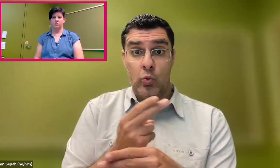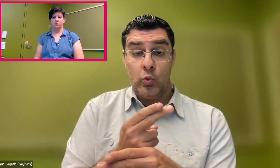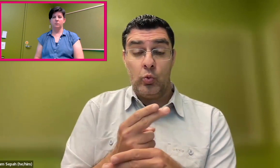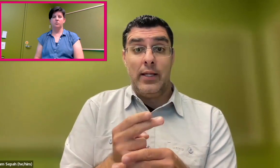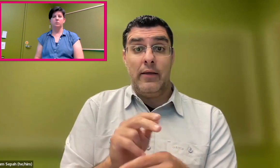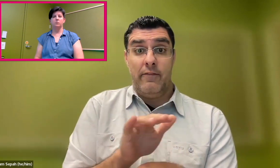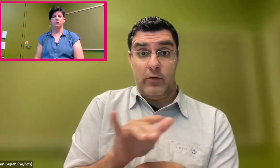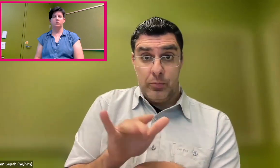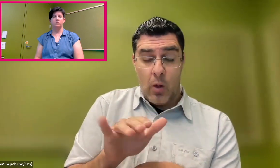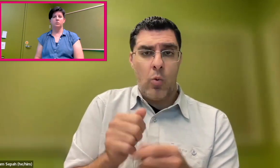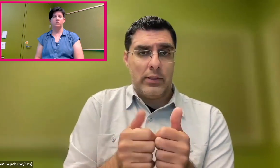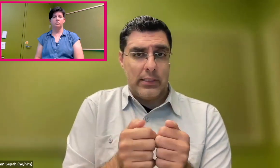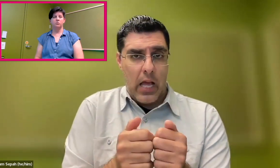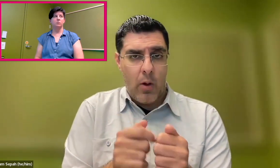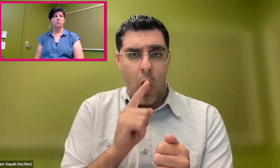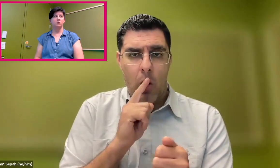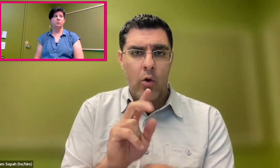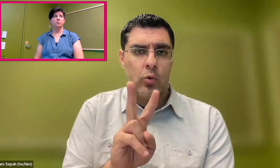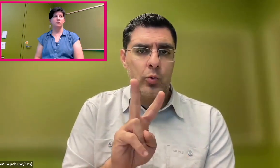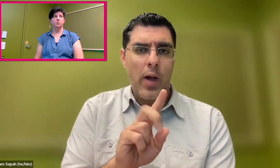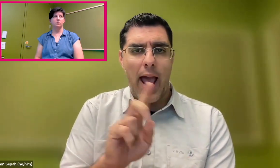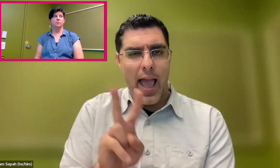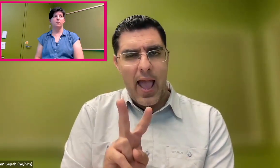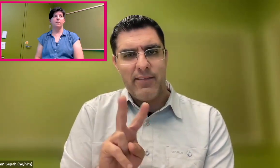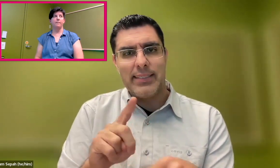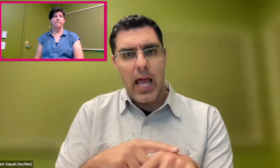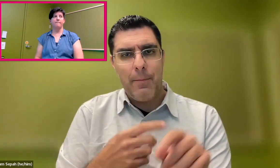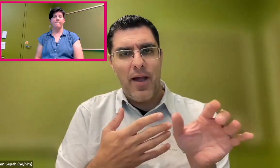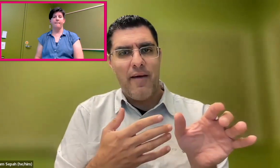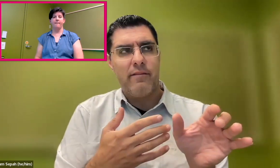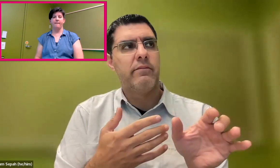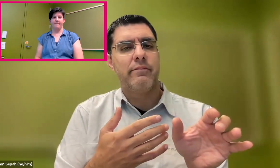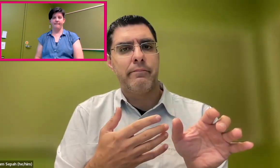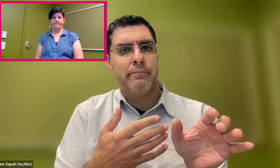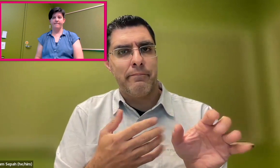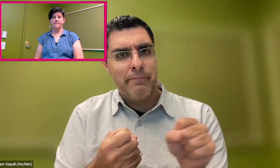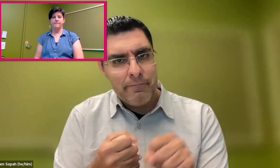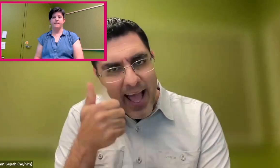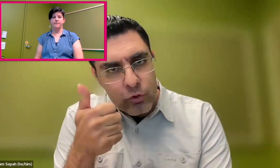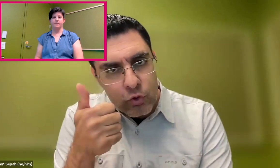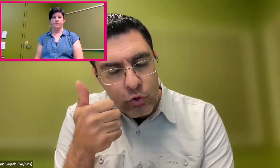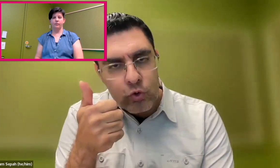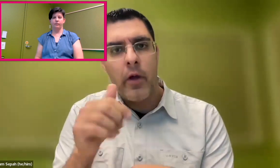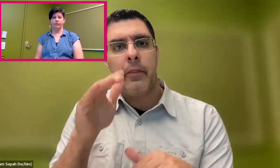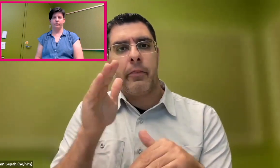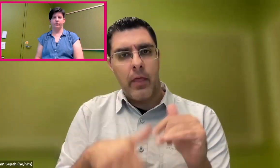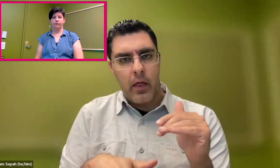So for deaf people who do use fingerspelling instead of text,